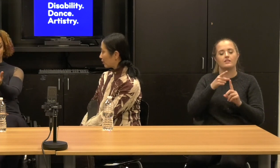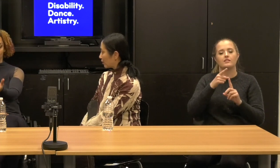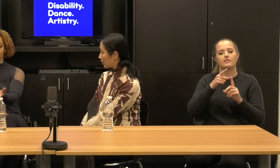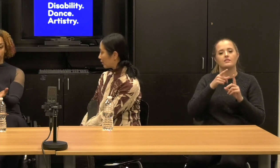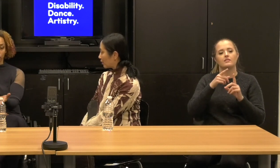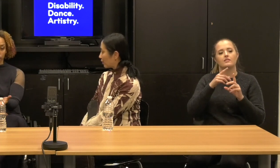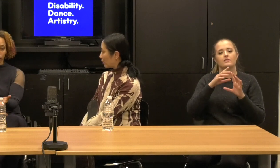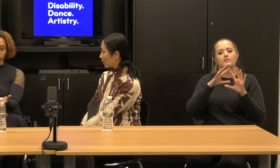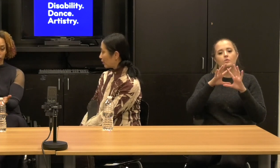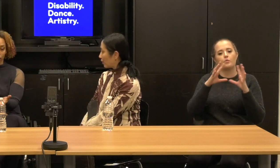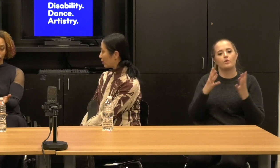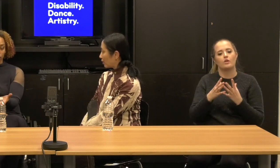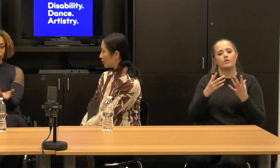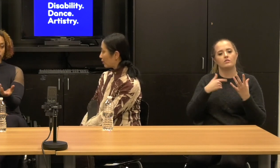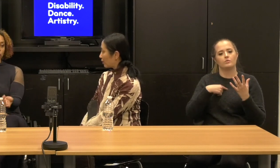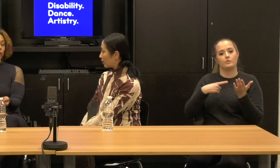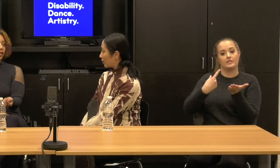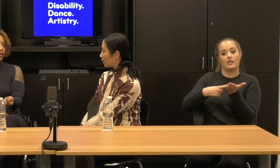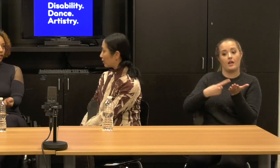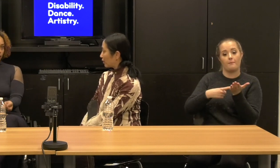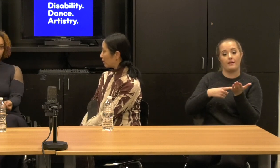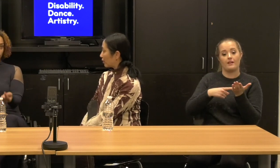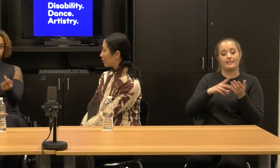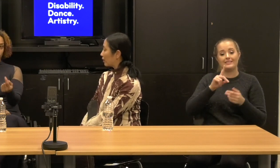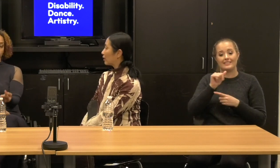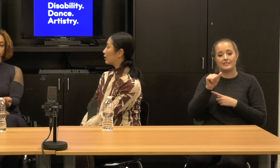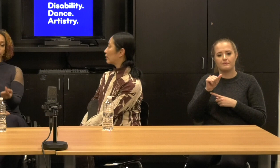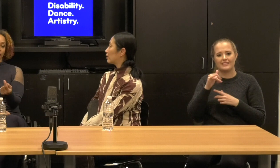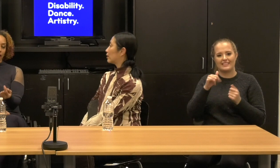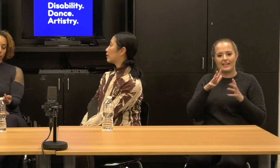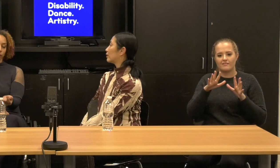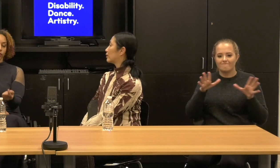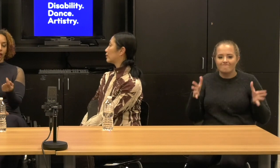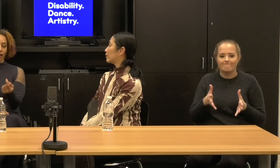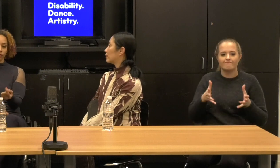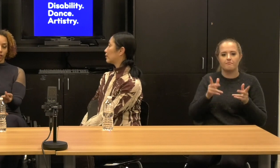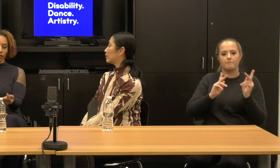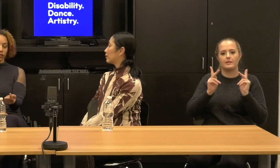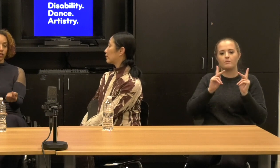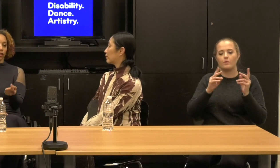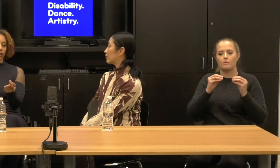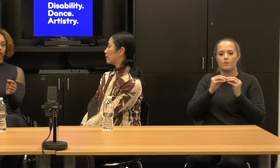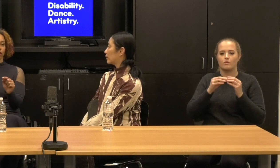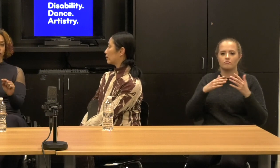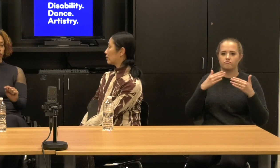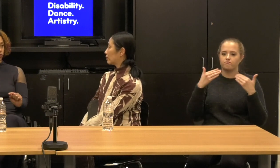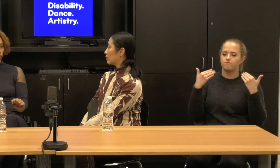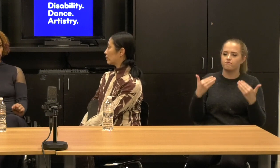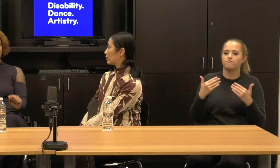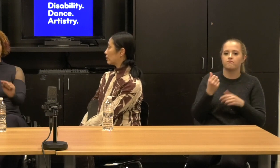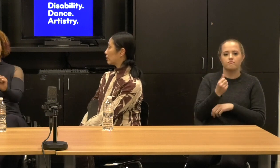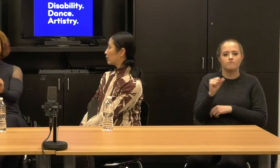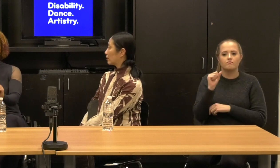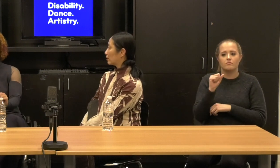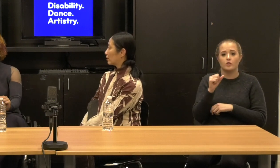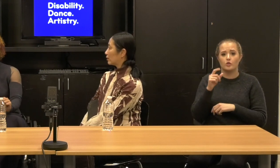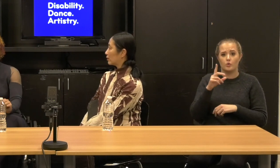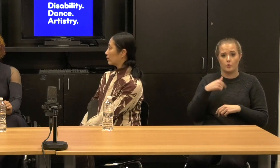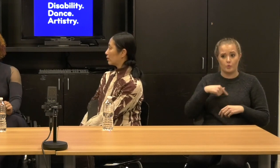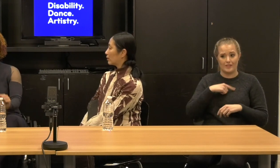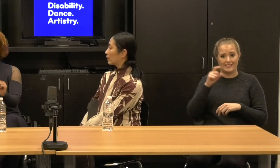and driving force, do we need to be able to have dance that is of extraordinary ability